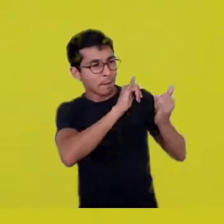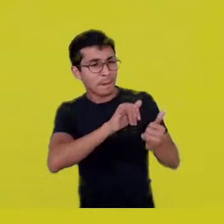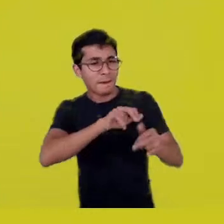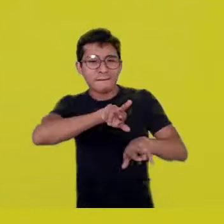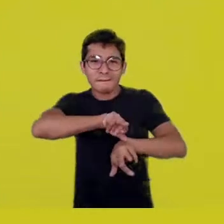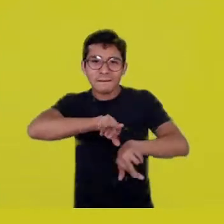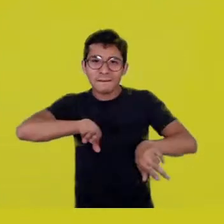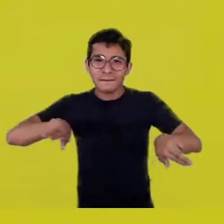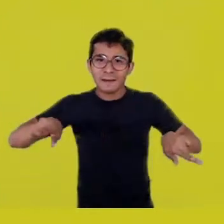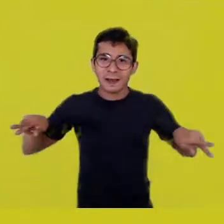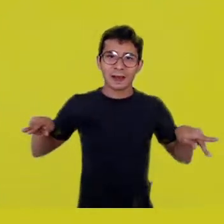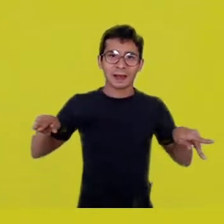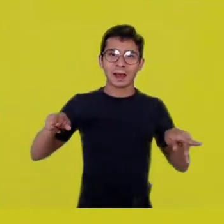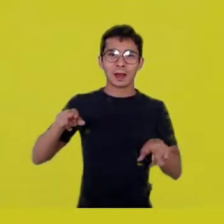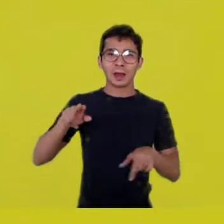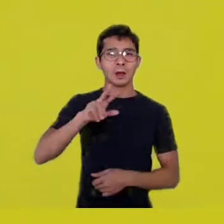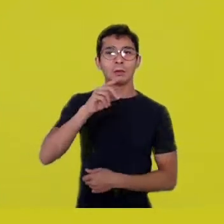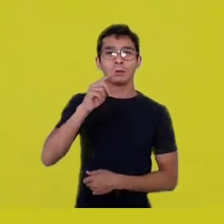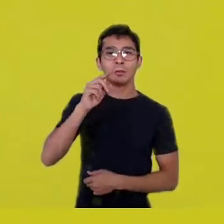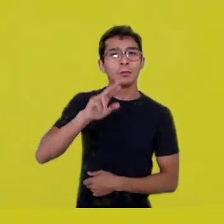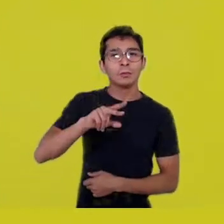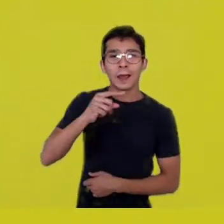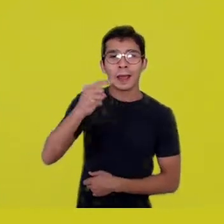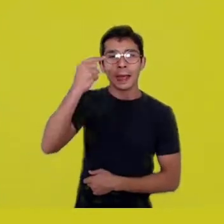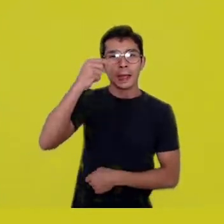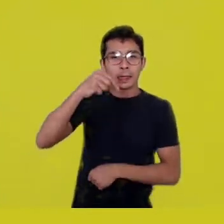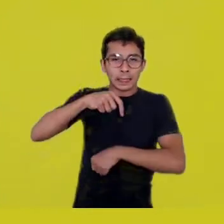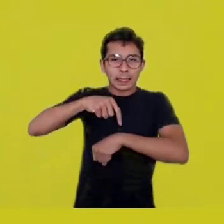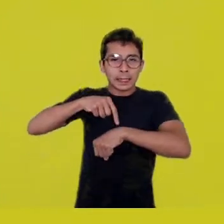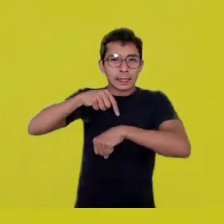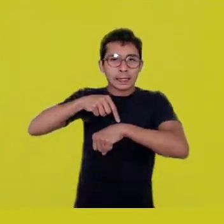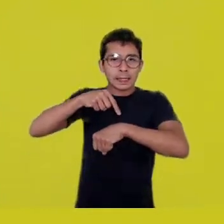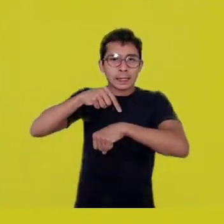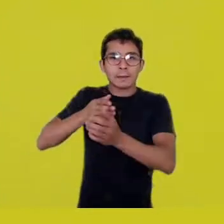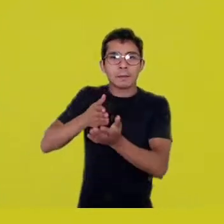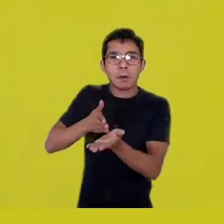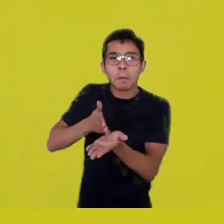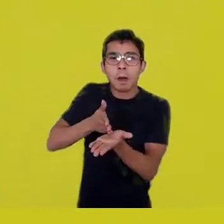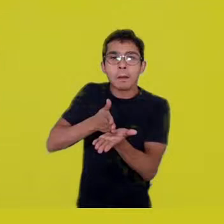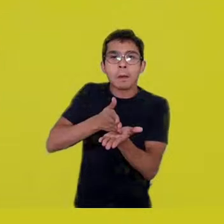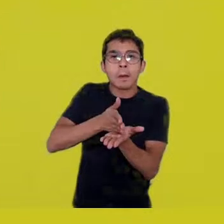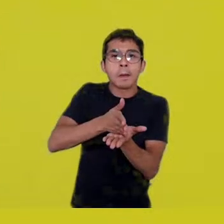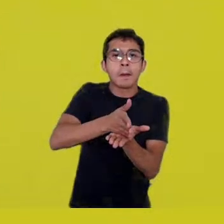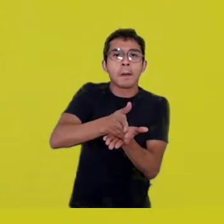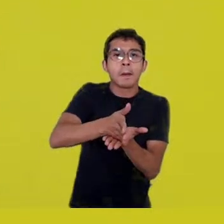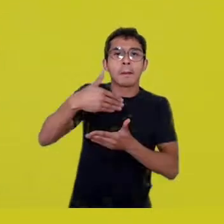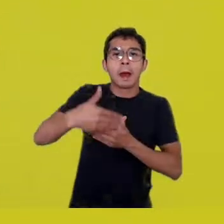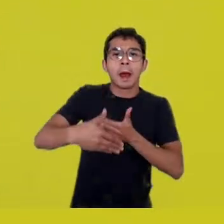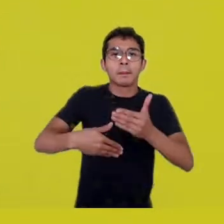the rationality of time, and institute... yards.